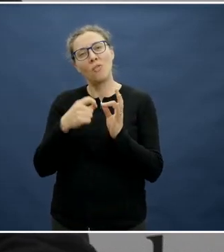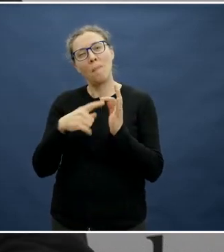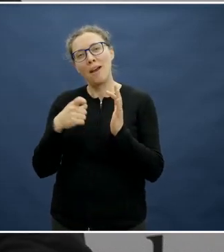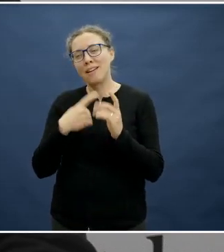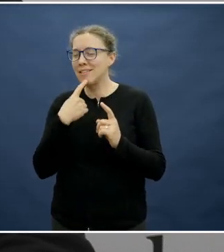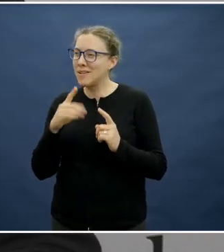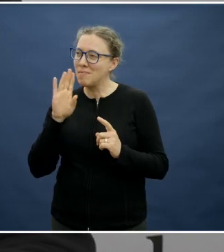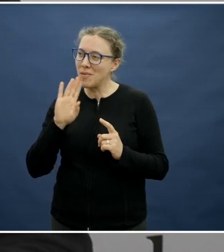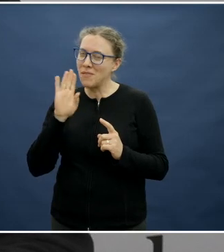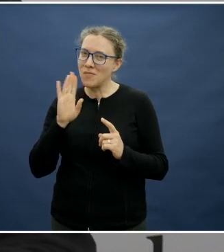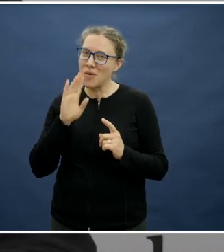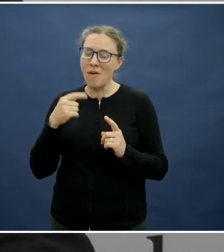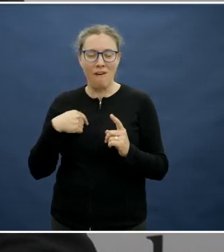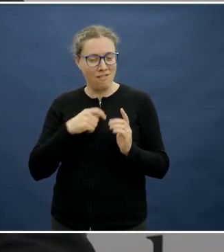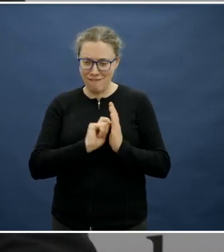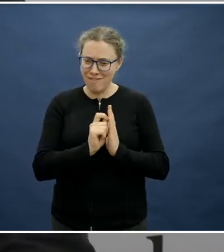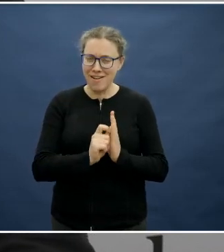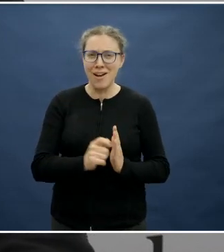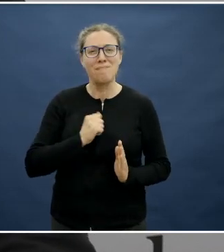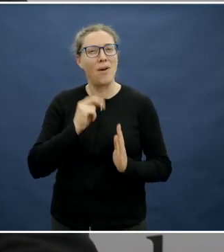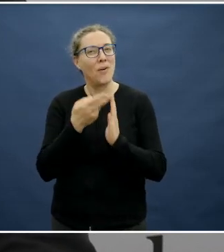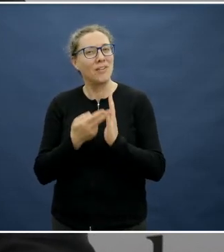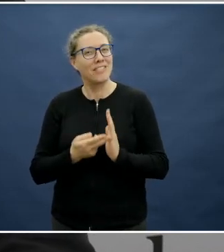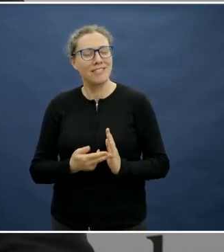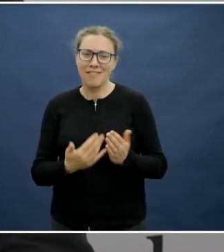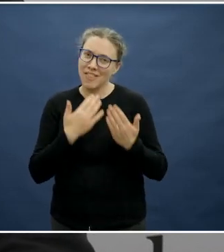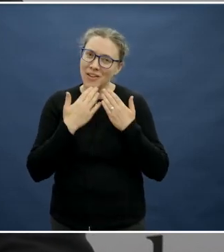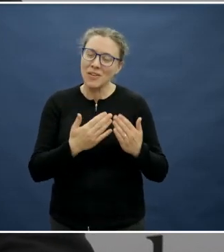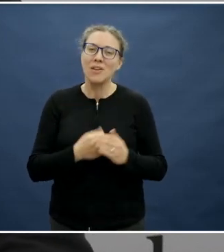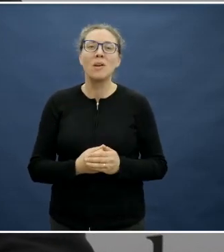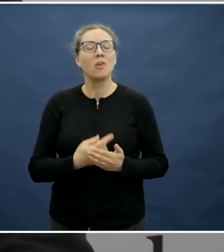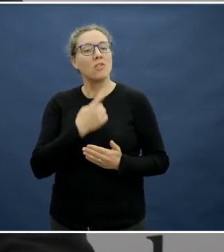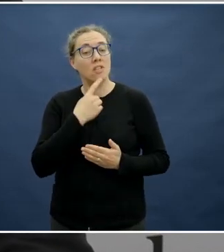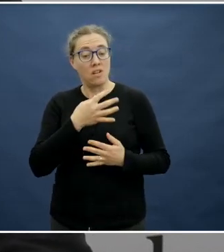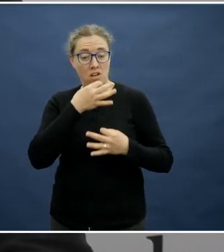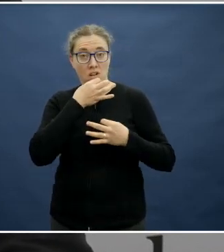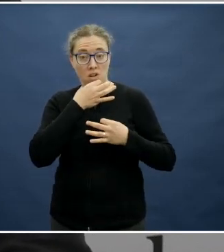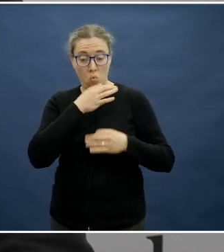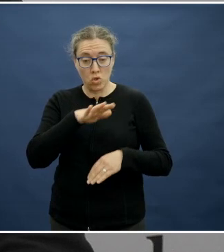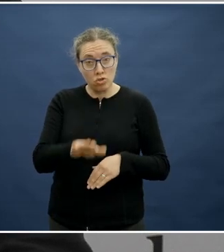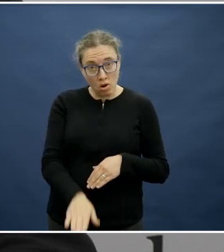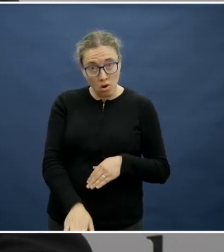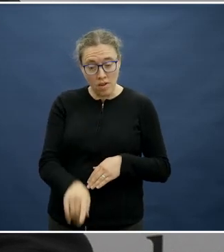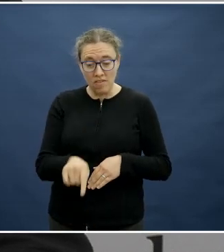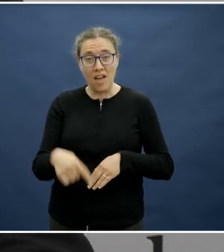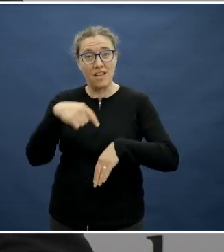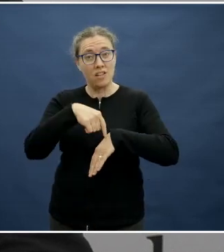points here, Rebecca; I loved it but you said childhood is when we learn what and how to eat.